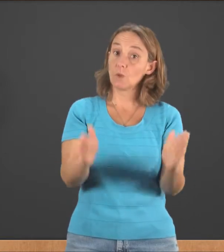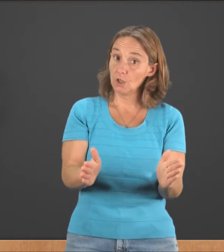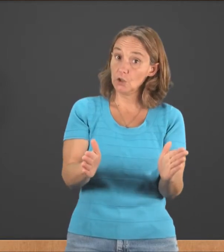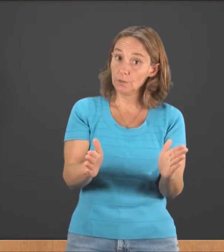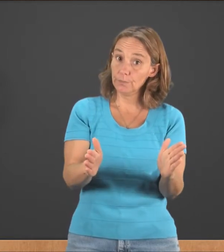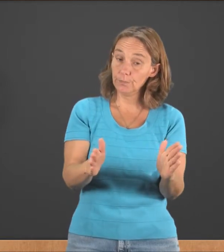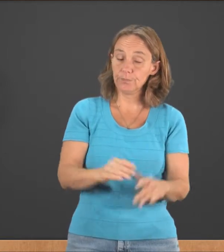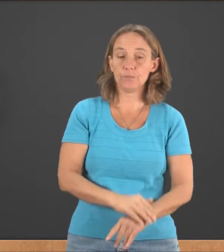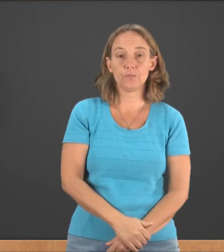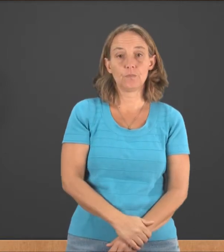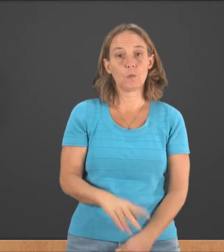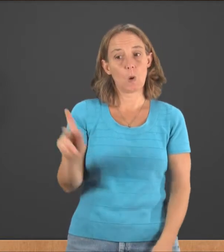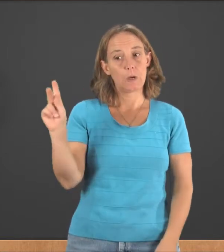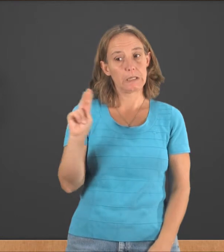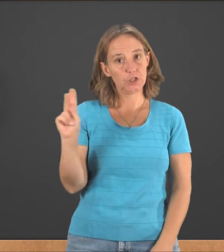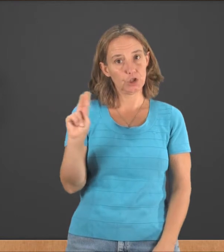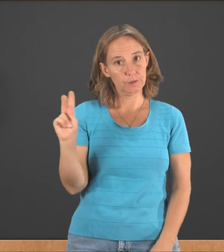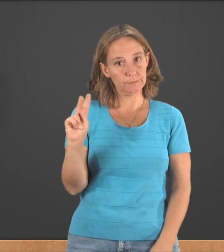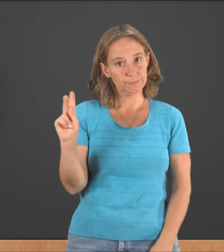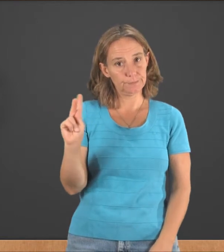Kitchen